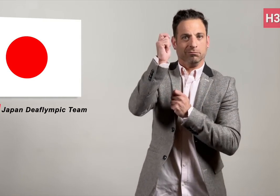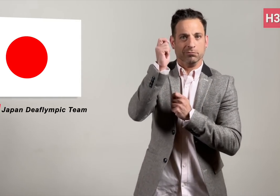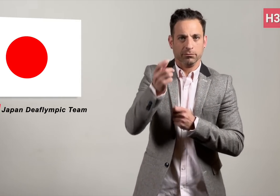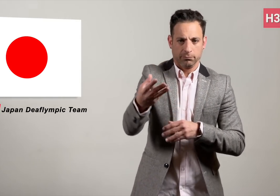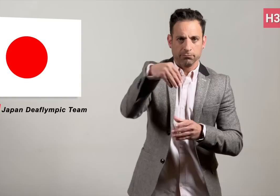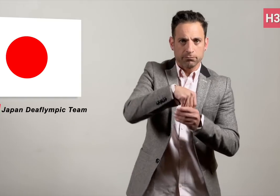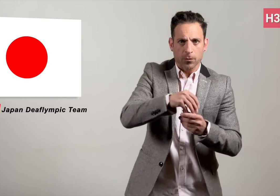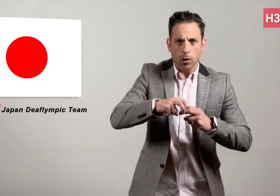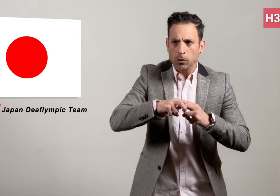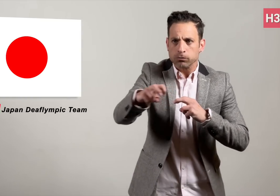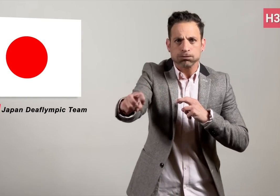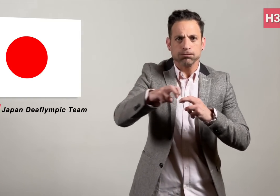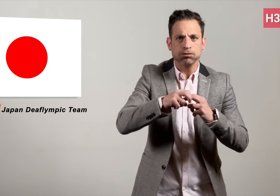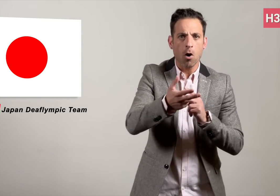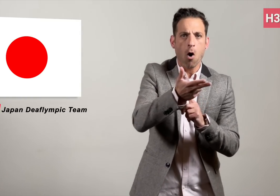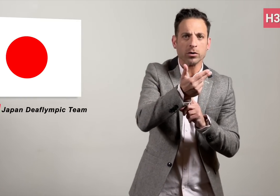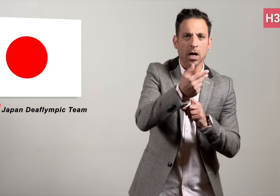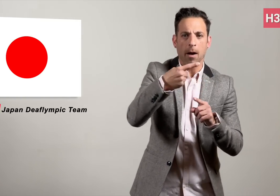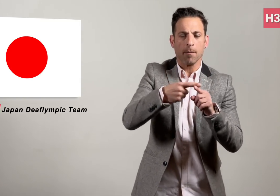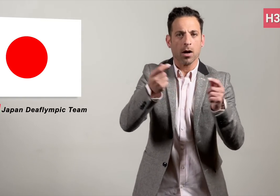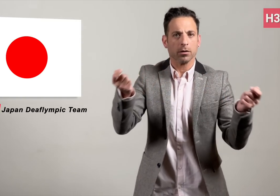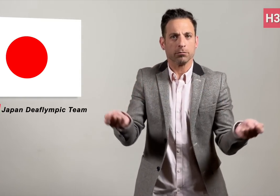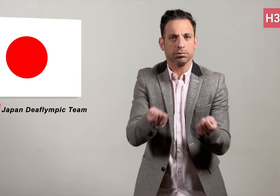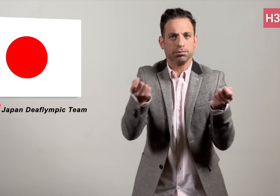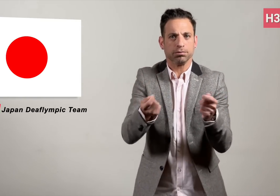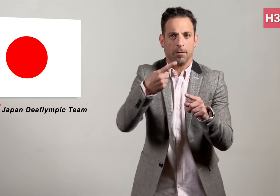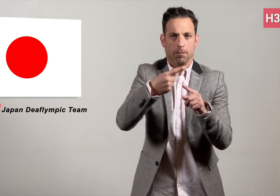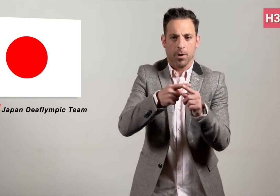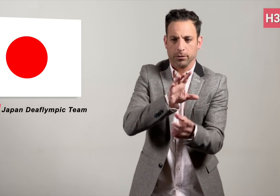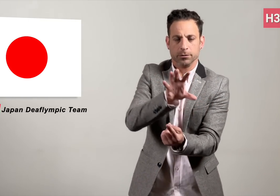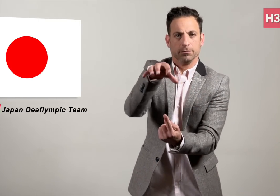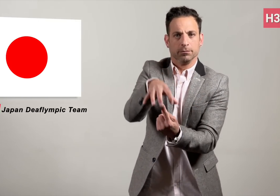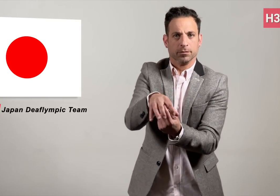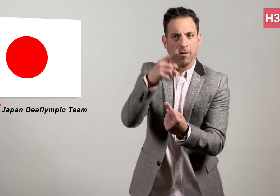between hotels, training sites and venues.